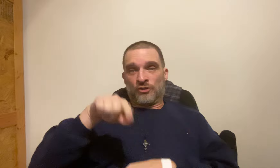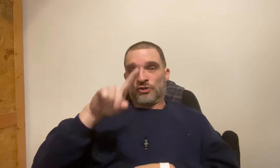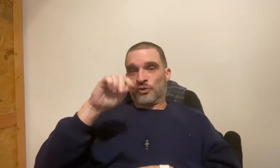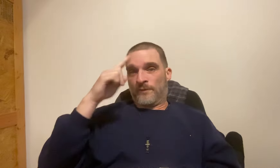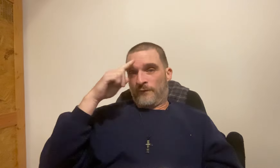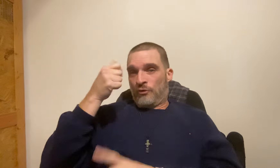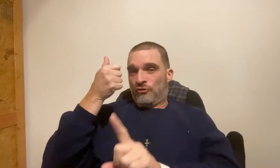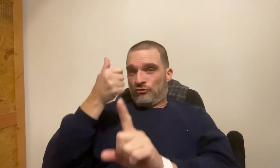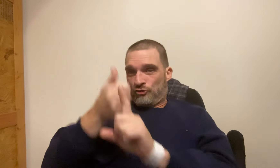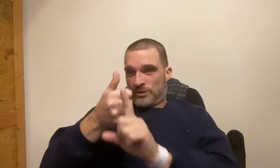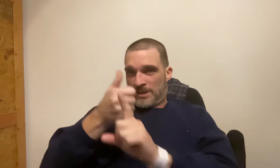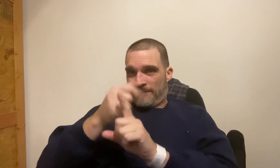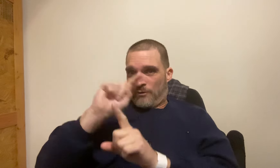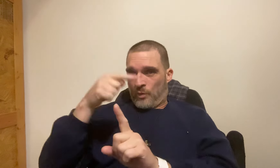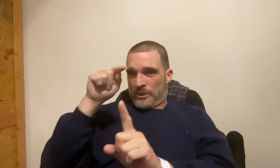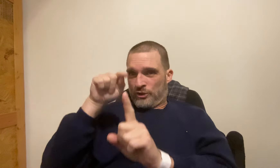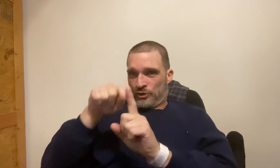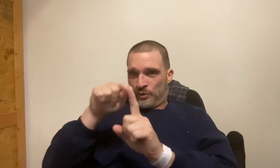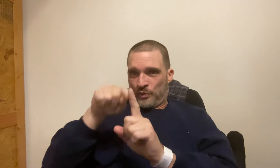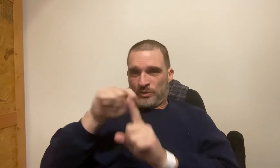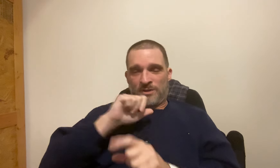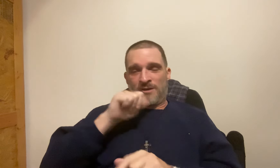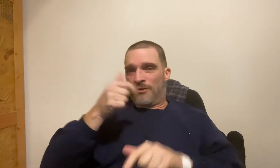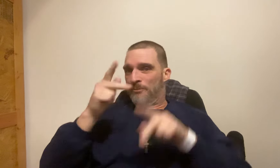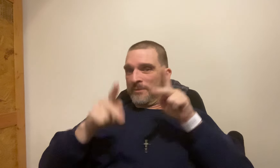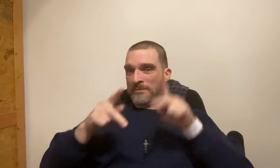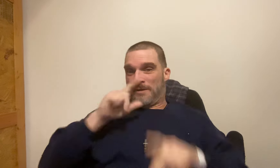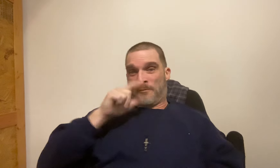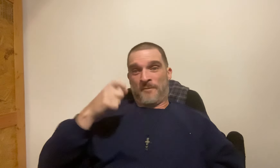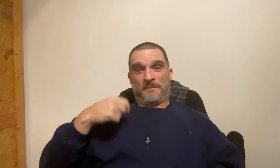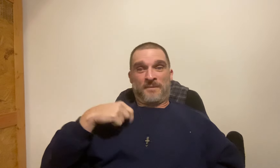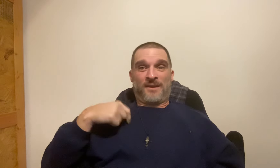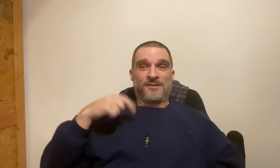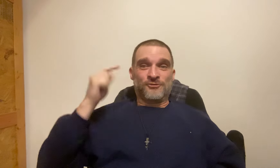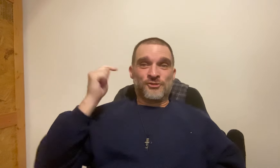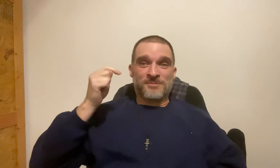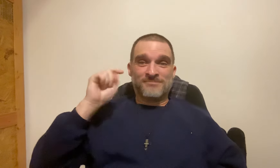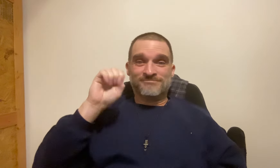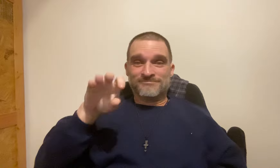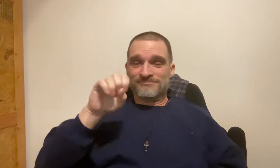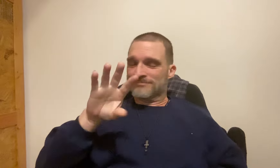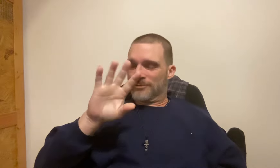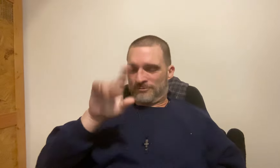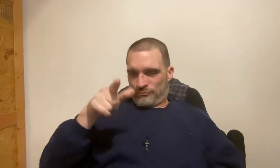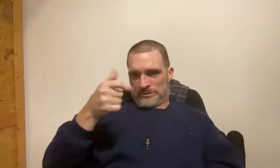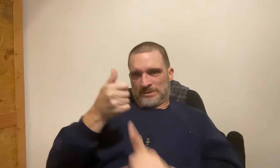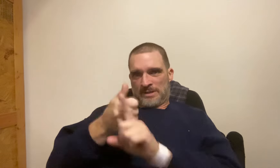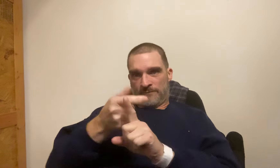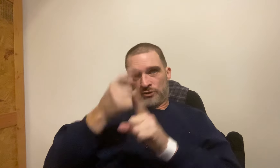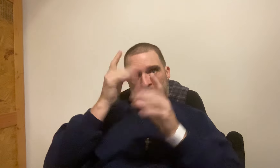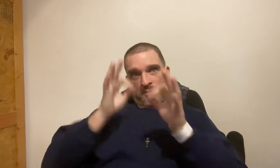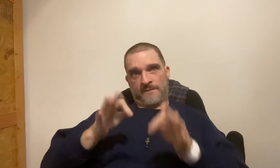Remember you do it for yourself. Only you, not for other people, not for me because of my testimony that I share, no.. You do it for yourself.